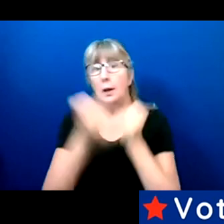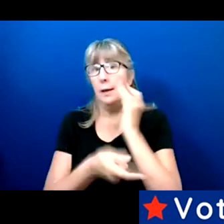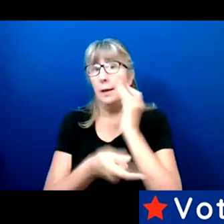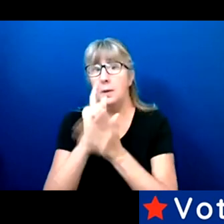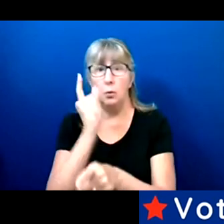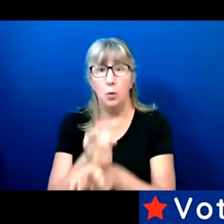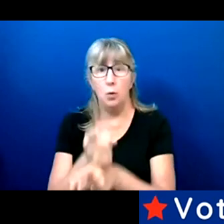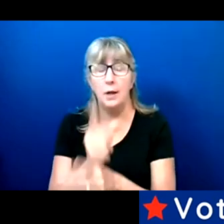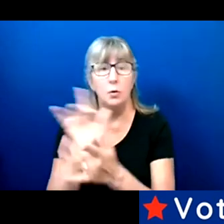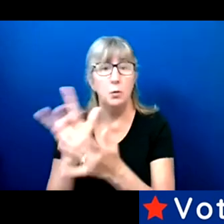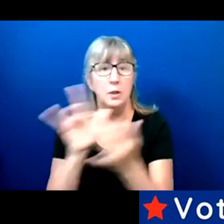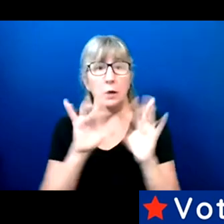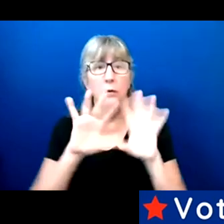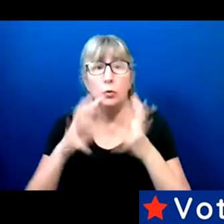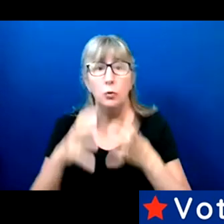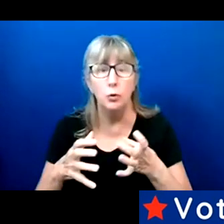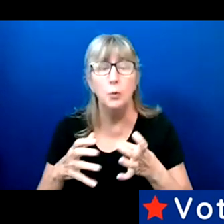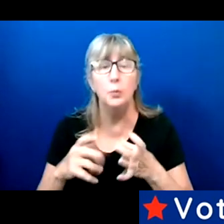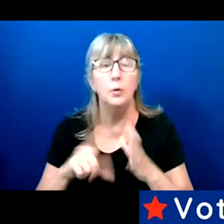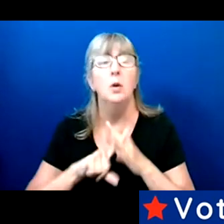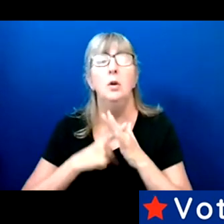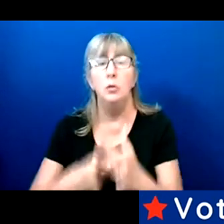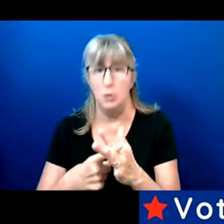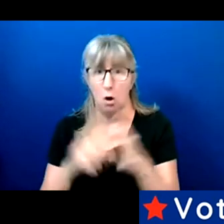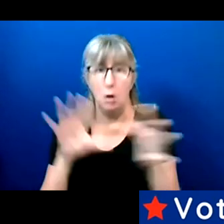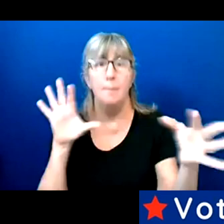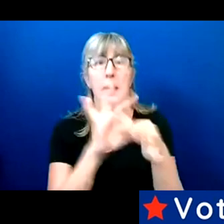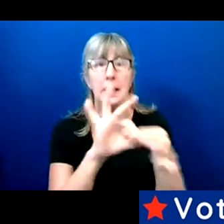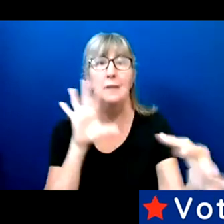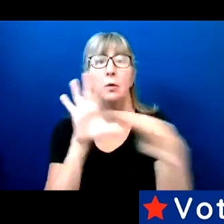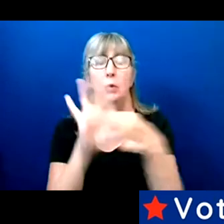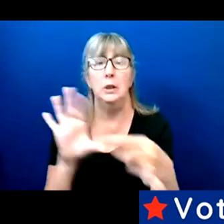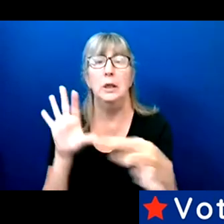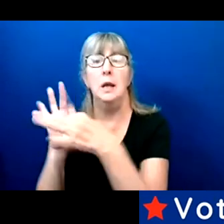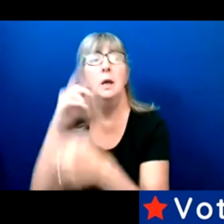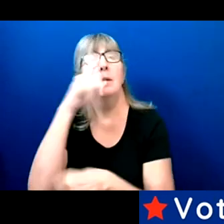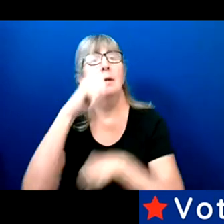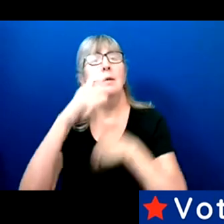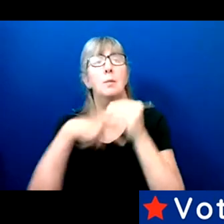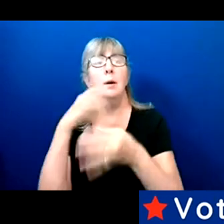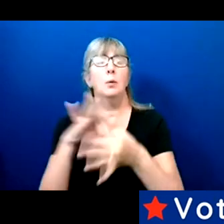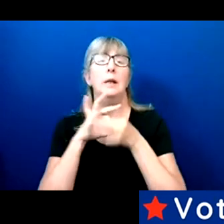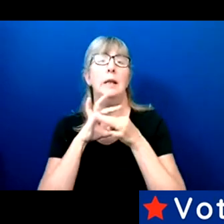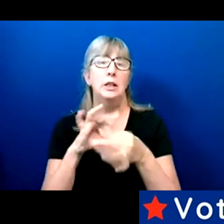out to the groups to start making that connection. Because it's about relationship building.